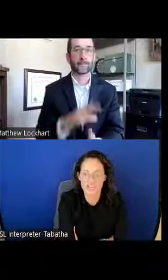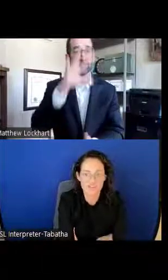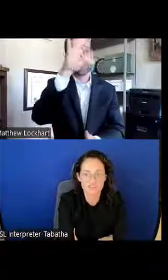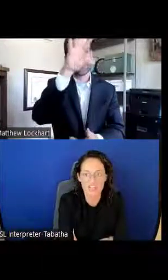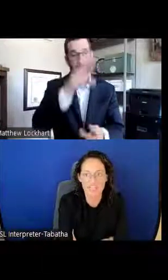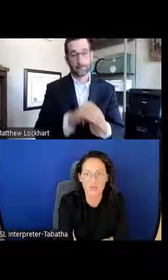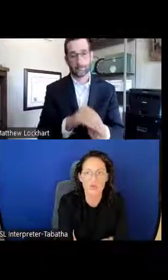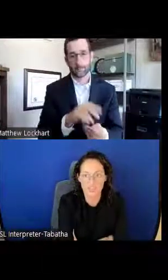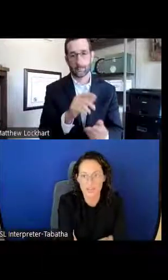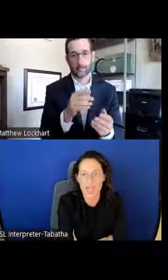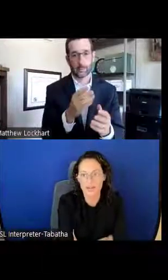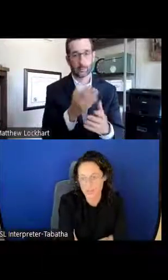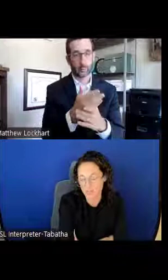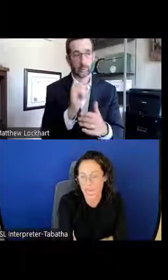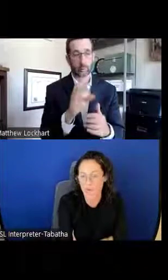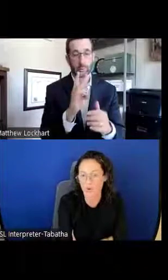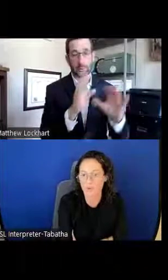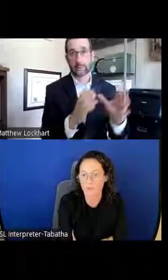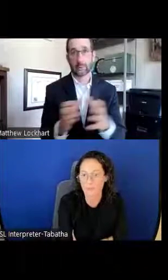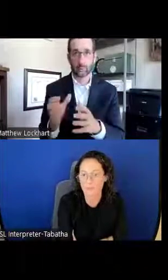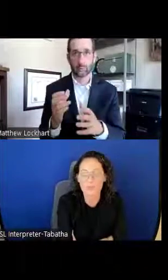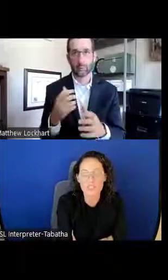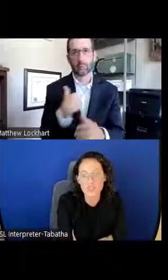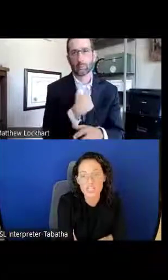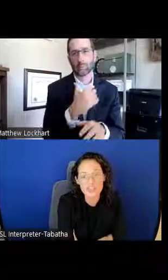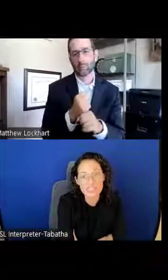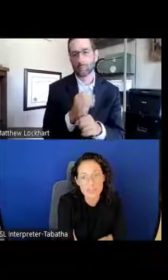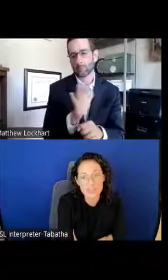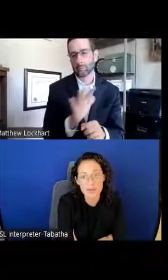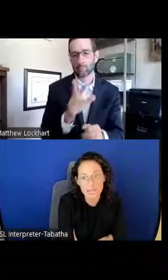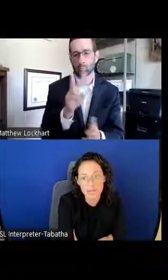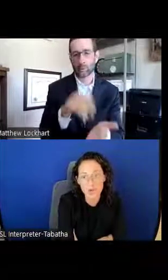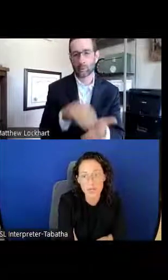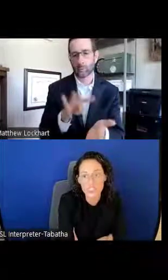that you're fitting in within that subcategory. So these are the six subcategories.